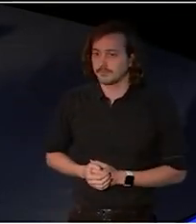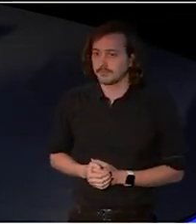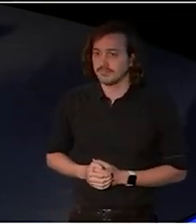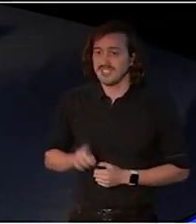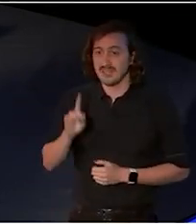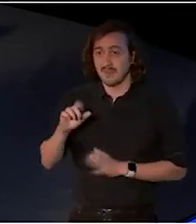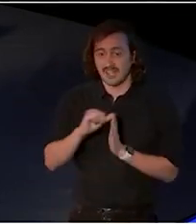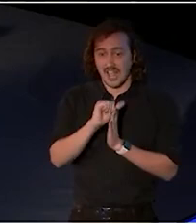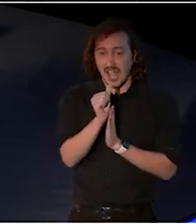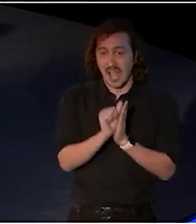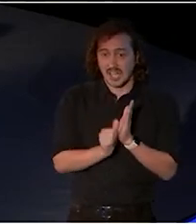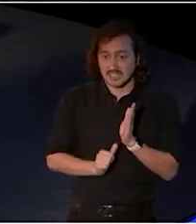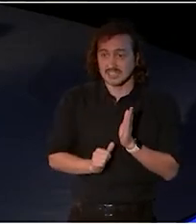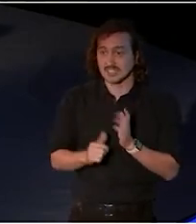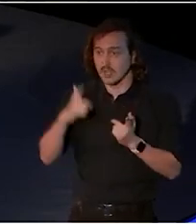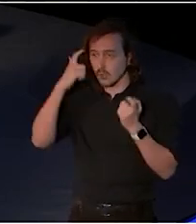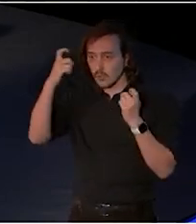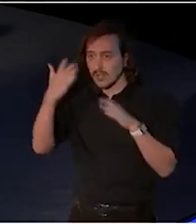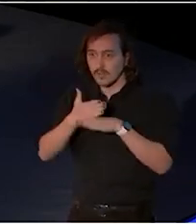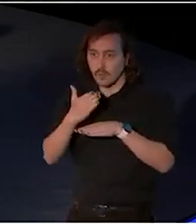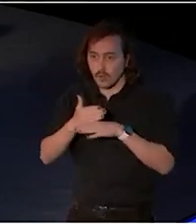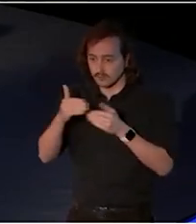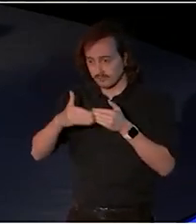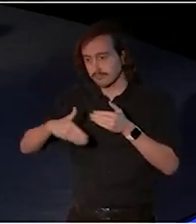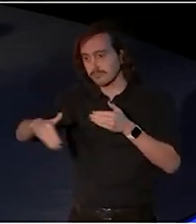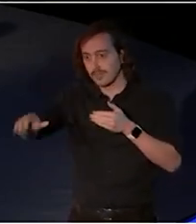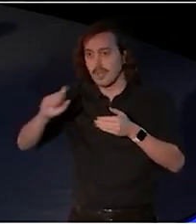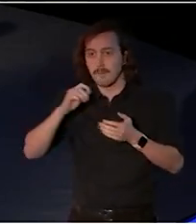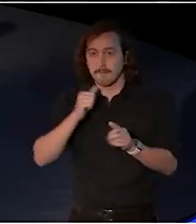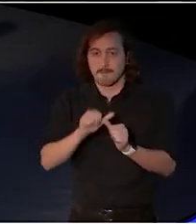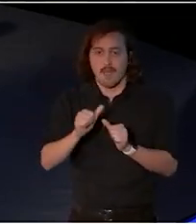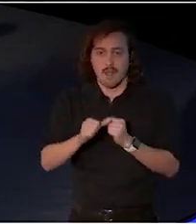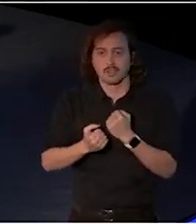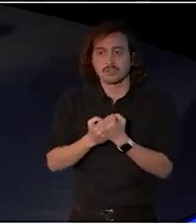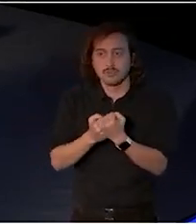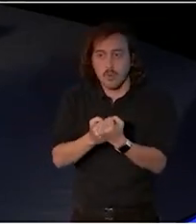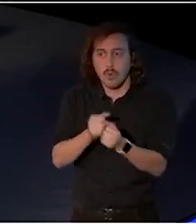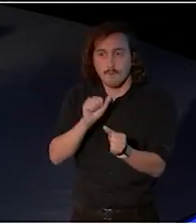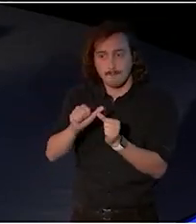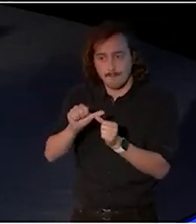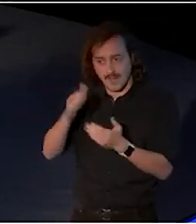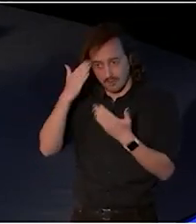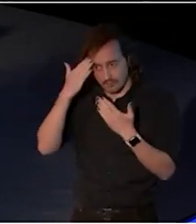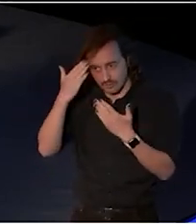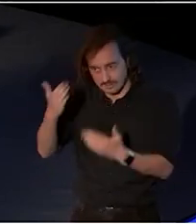will be better supported and respected will, in a word, be better recognised.